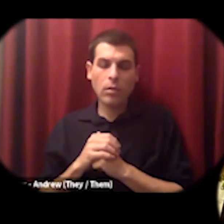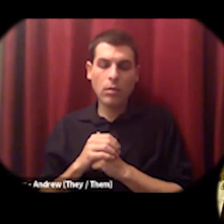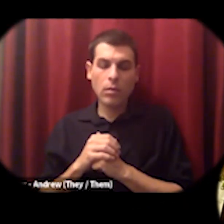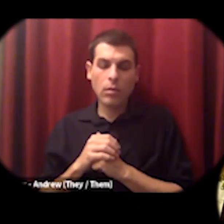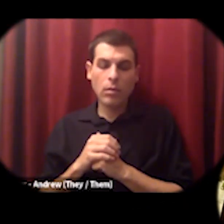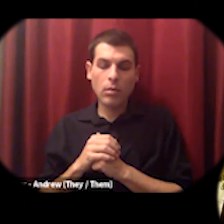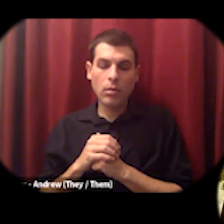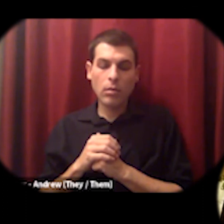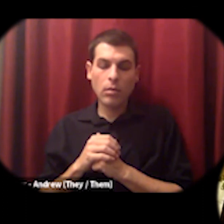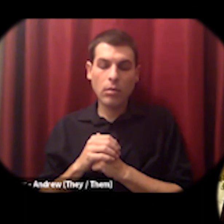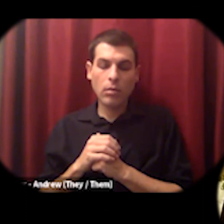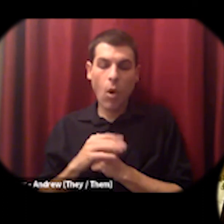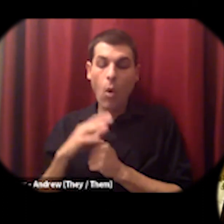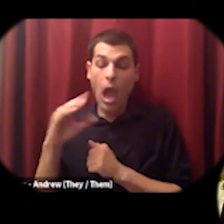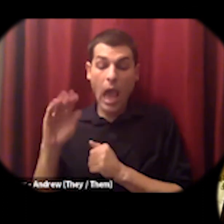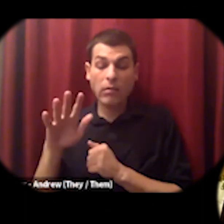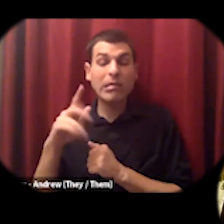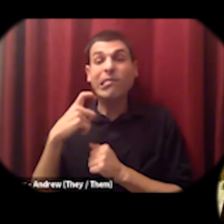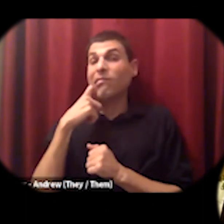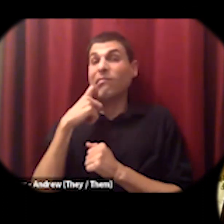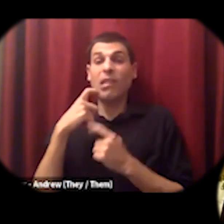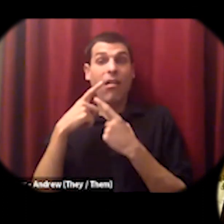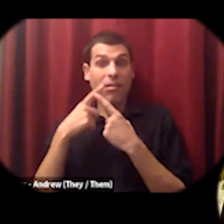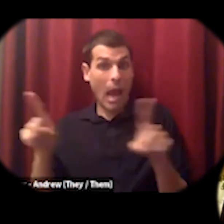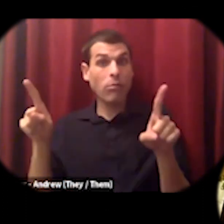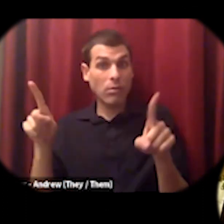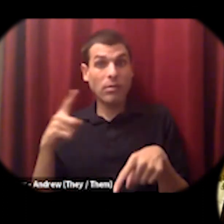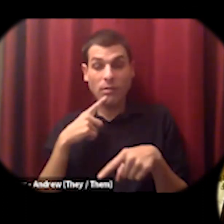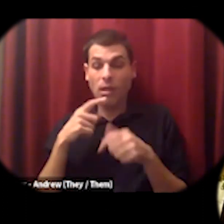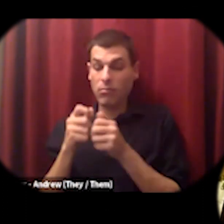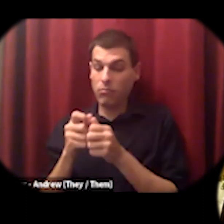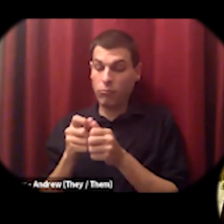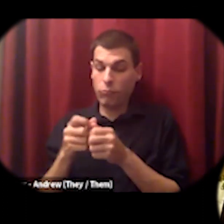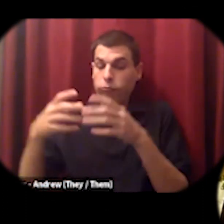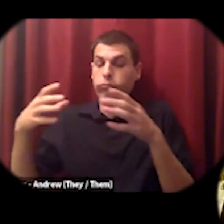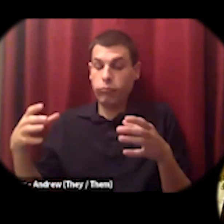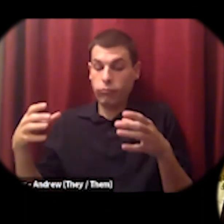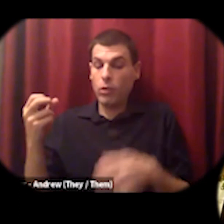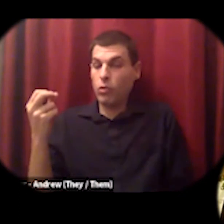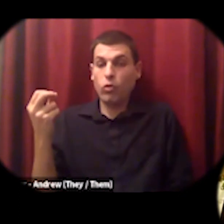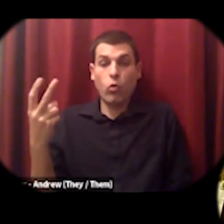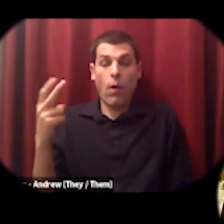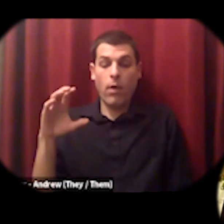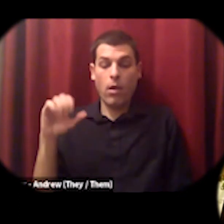maybe a few days ago they've grown to 12 caracolas and 31 municipal councils